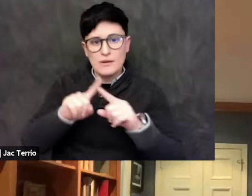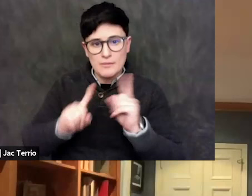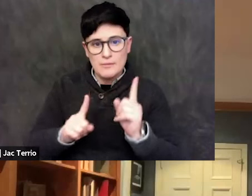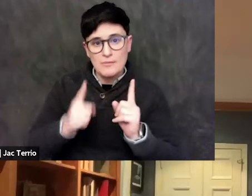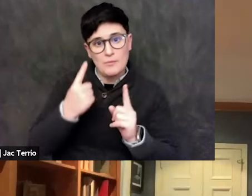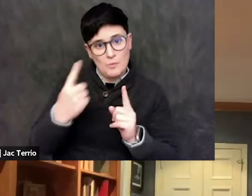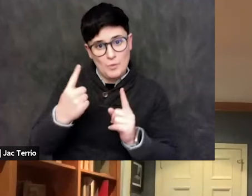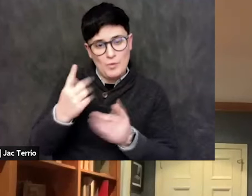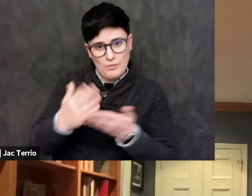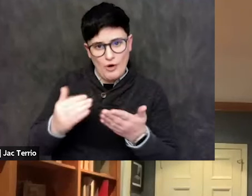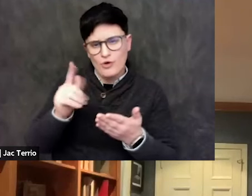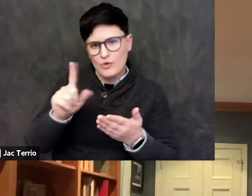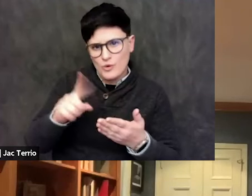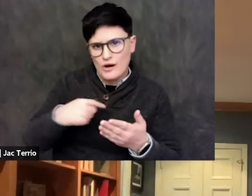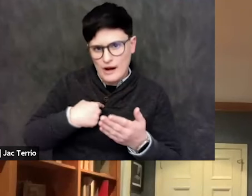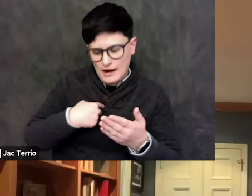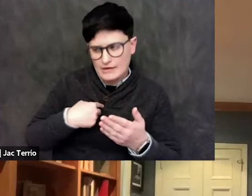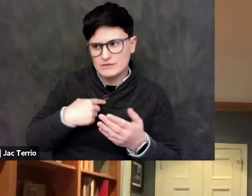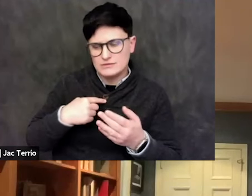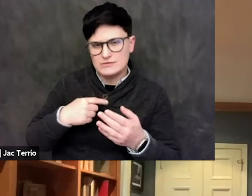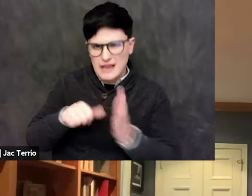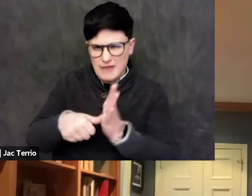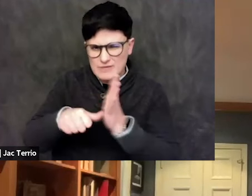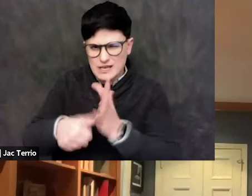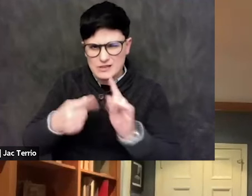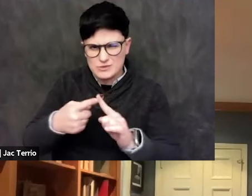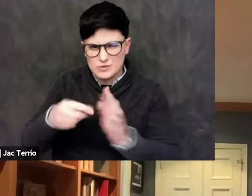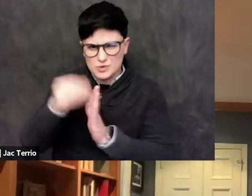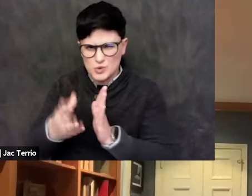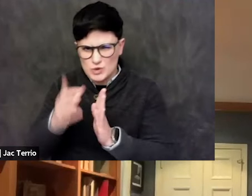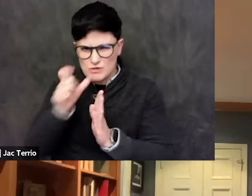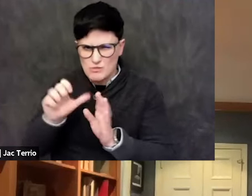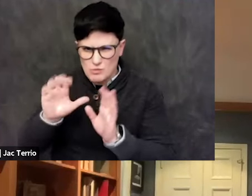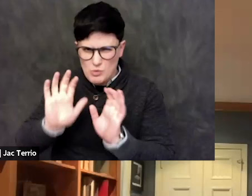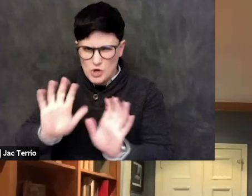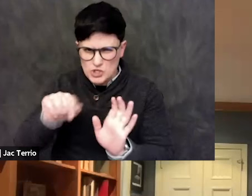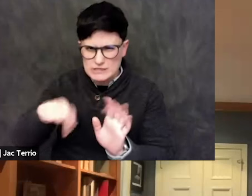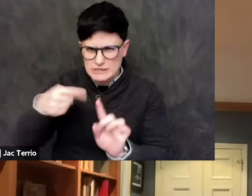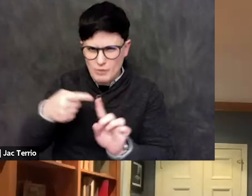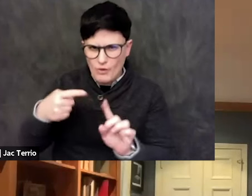out to a student who's pushing this. And I talked about the fact that